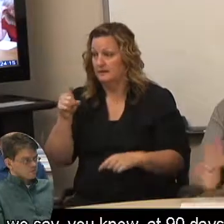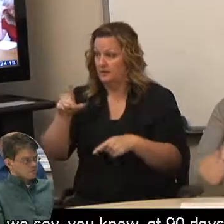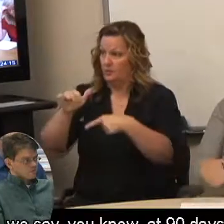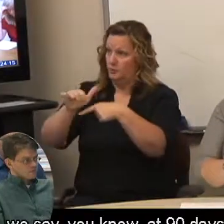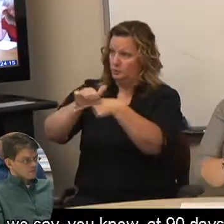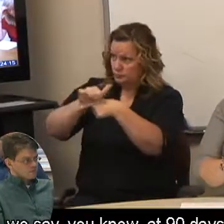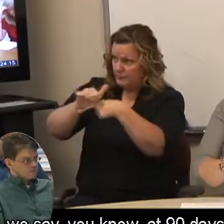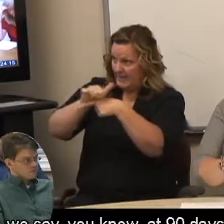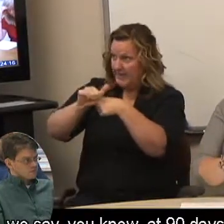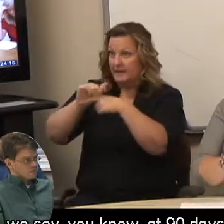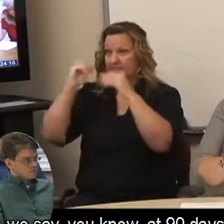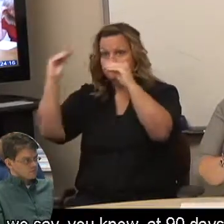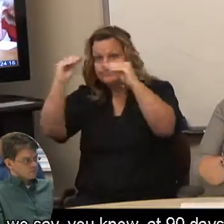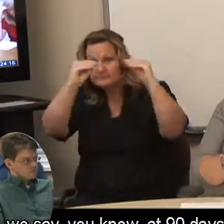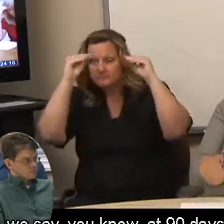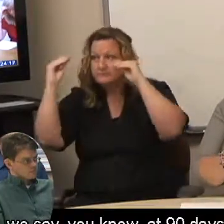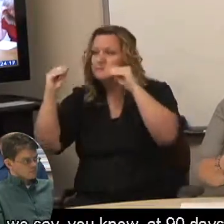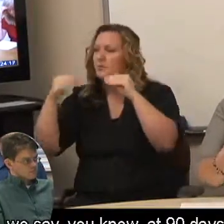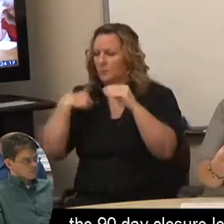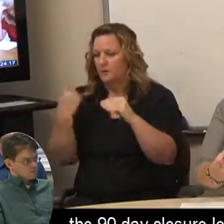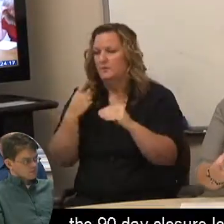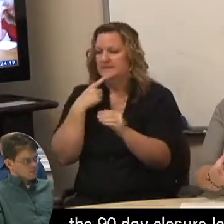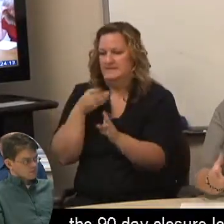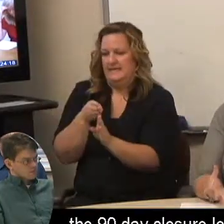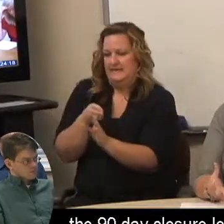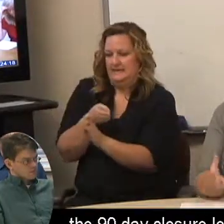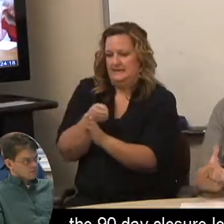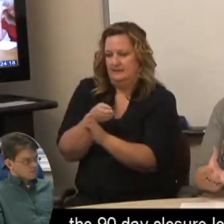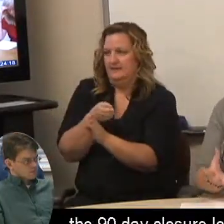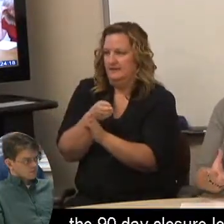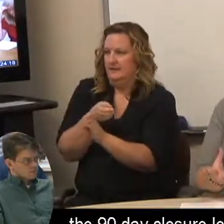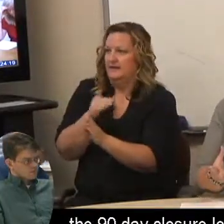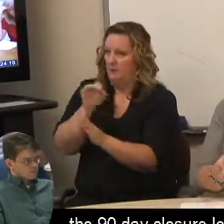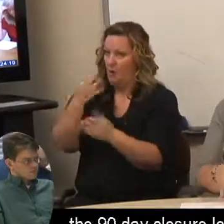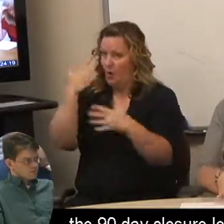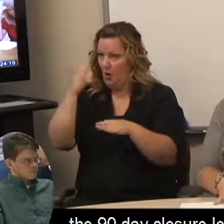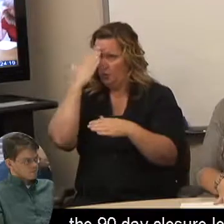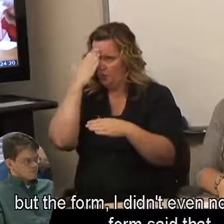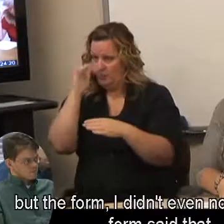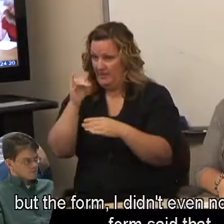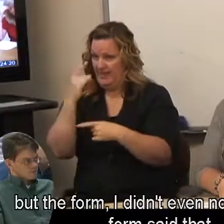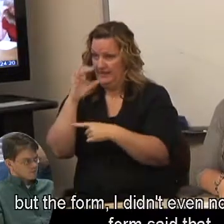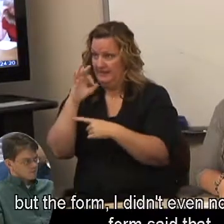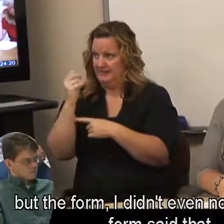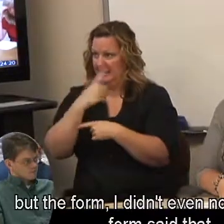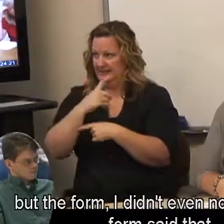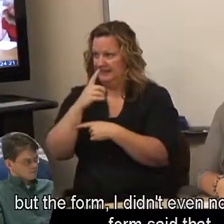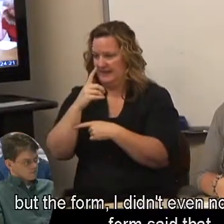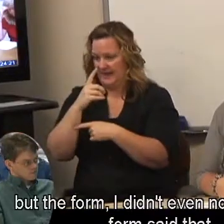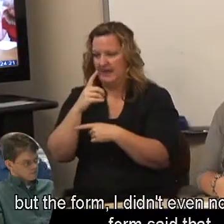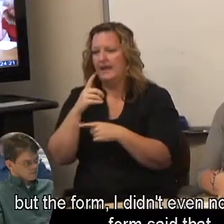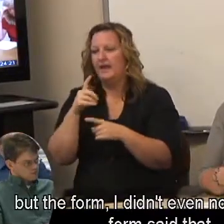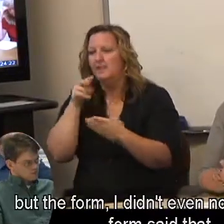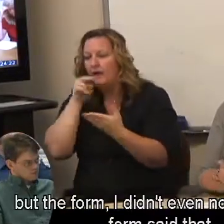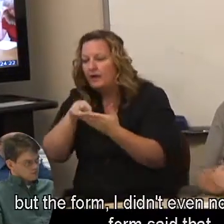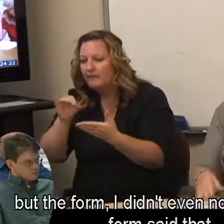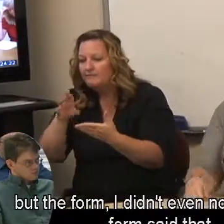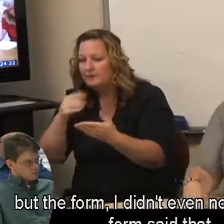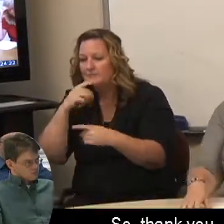we say, you know, at 90 days, when you -- the 90 day closure letter - but the form, I didn't even notice that the form said that.